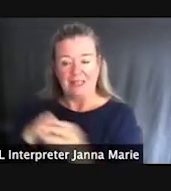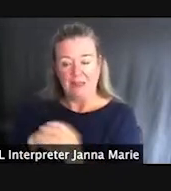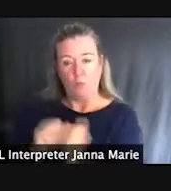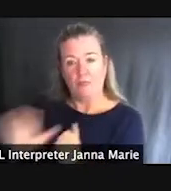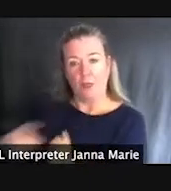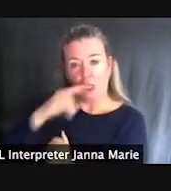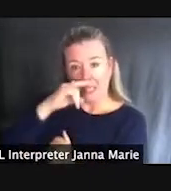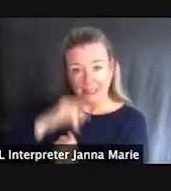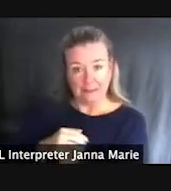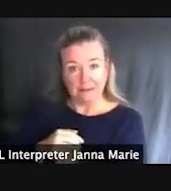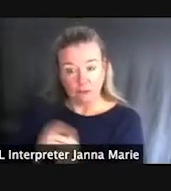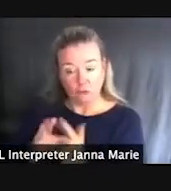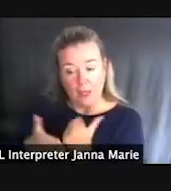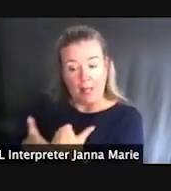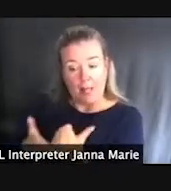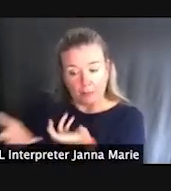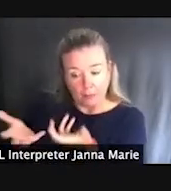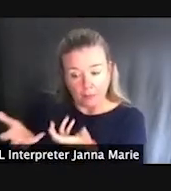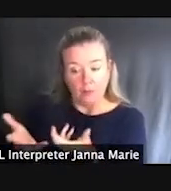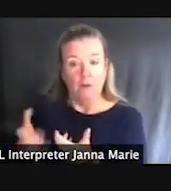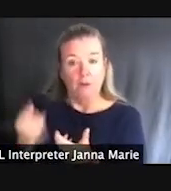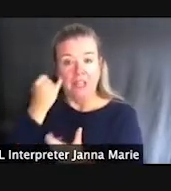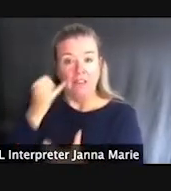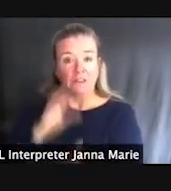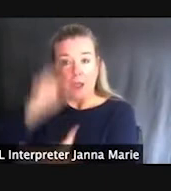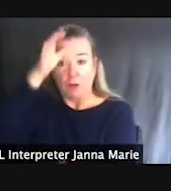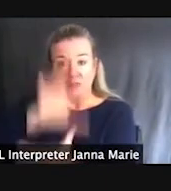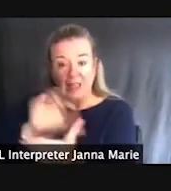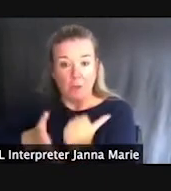allow for helpers and spouses to help elderly use the restroom and to provide a really a